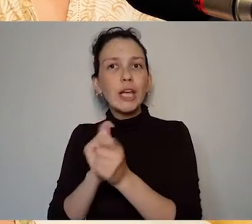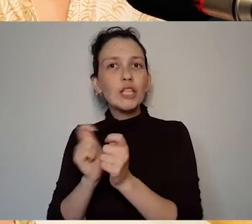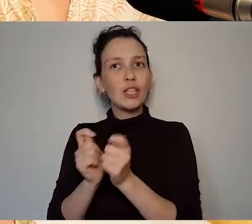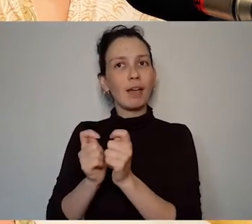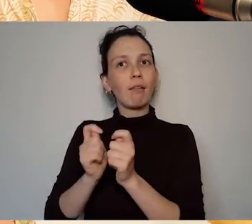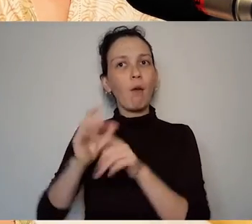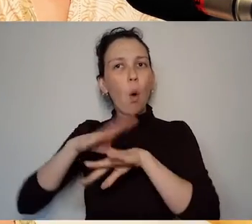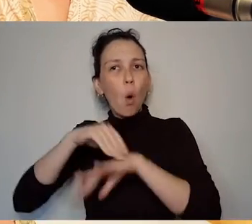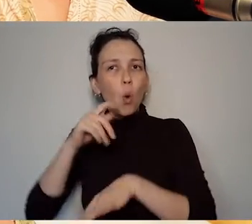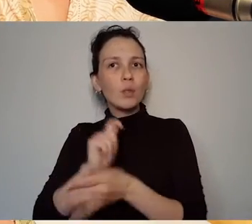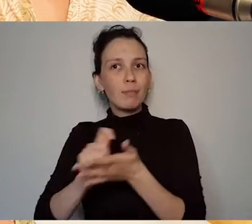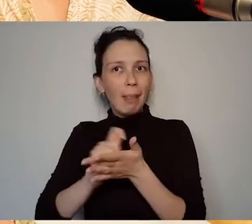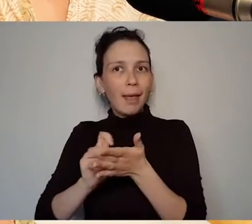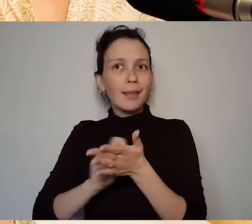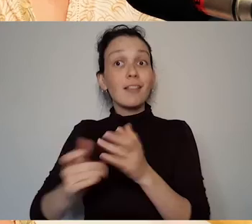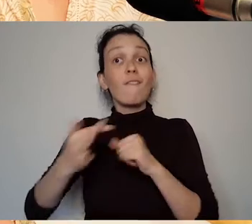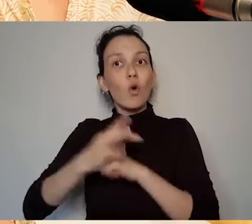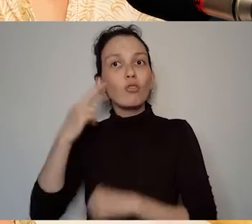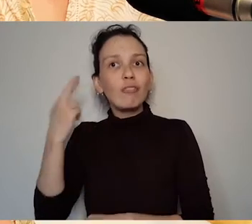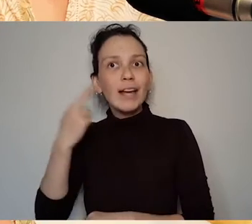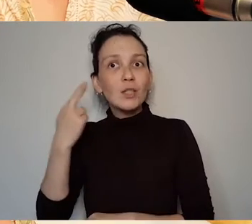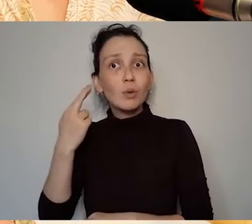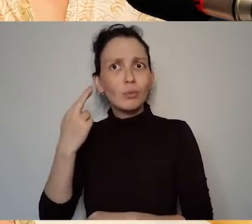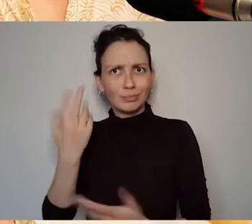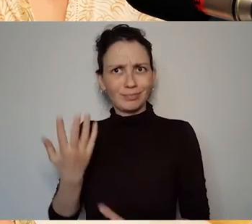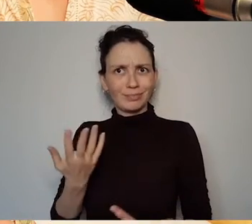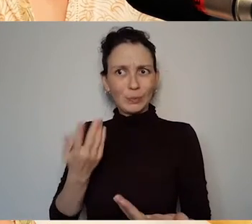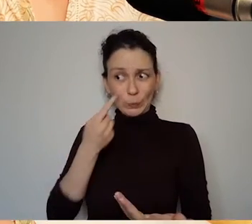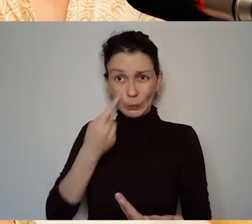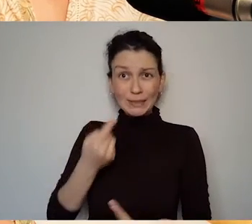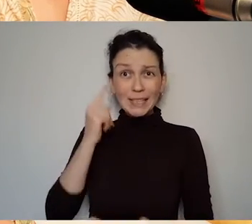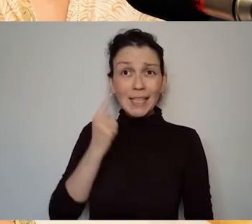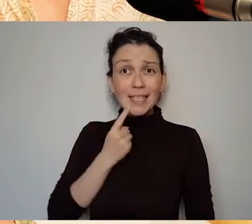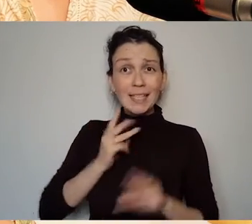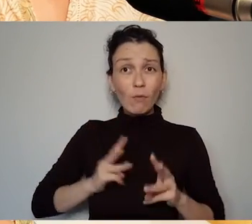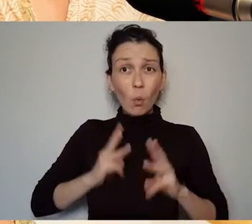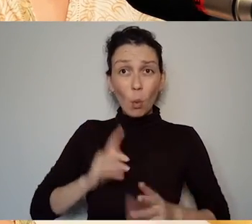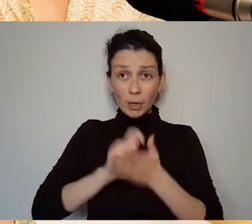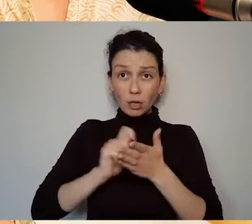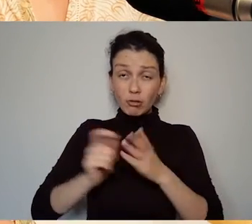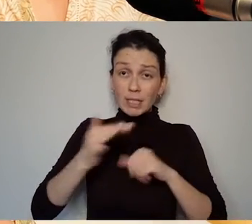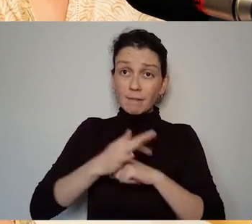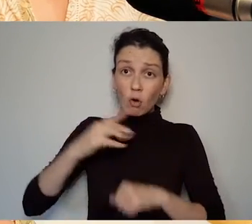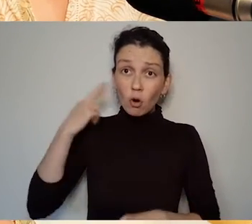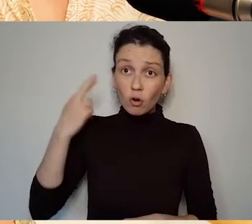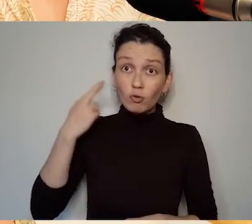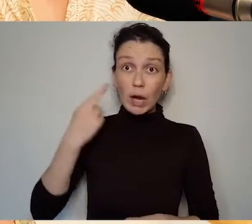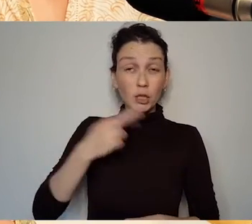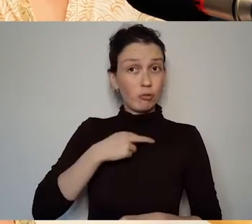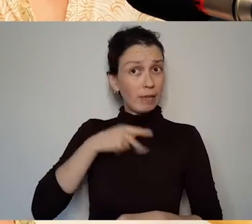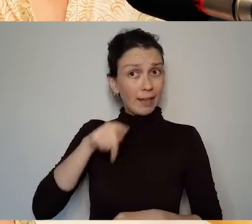That's an exceptional, that that shows exceptional ambition that shows an artist